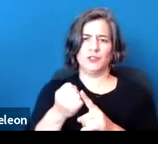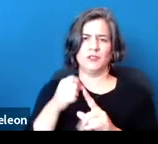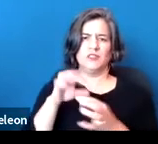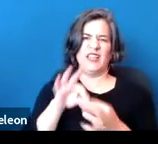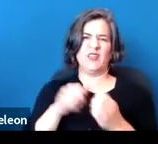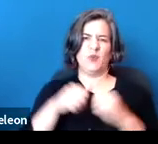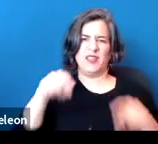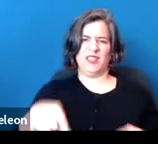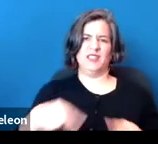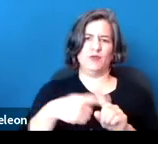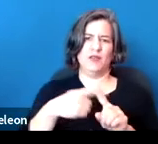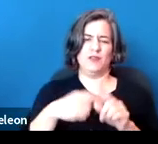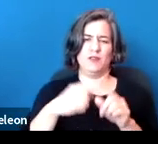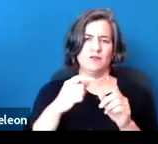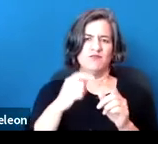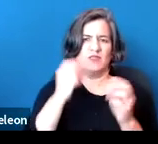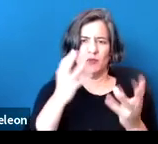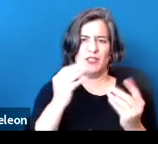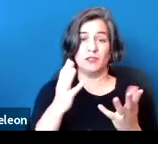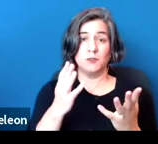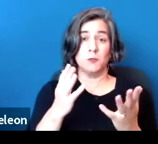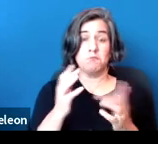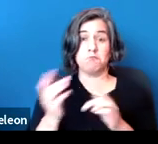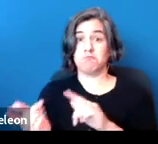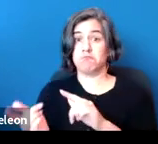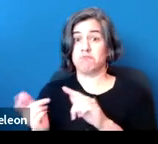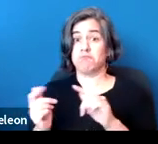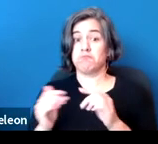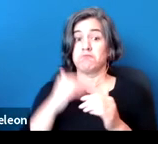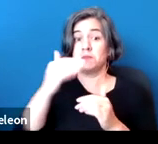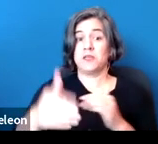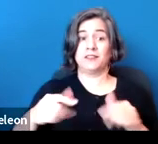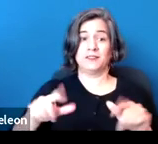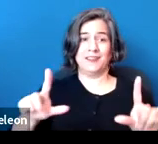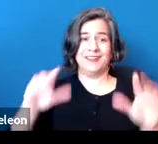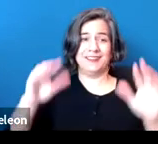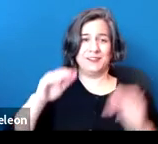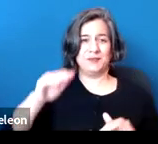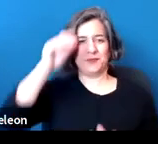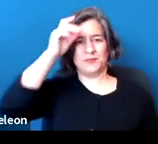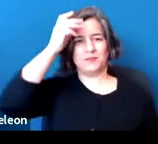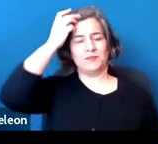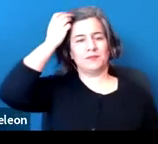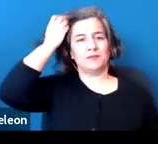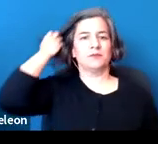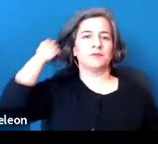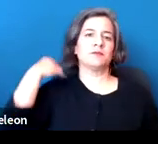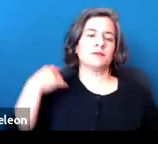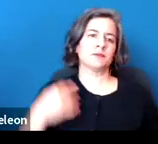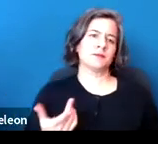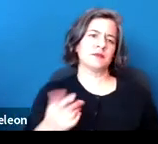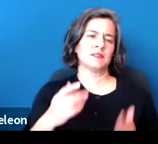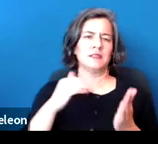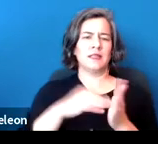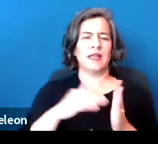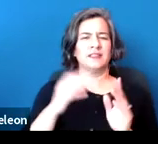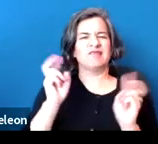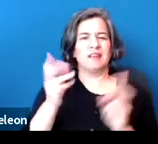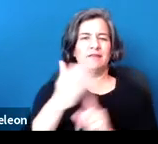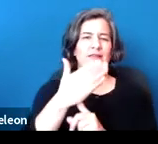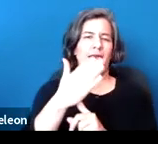And with that, I will turn to the next slide and just flag a couple things that are risks